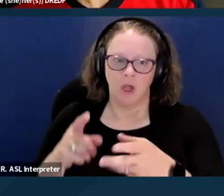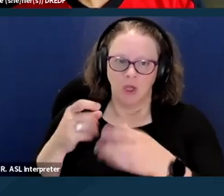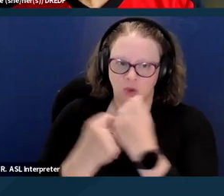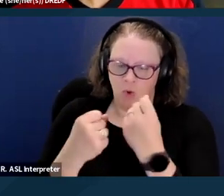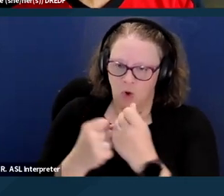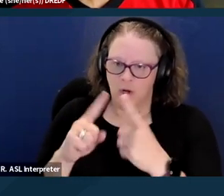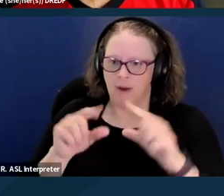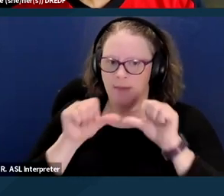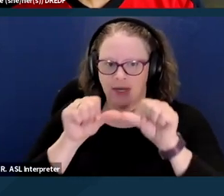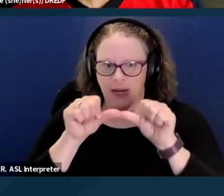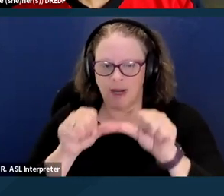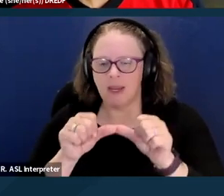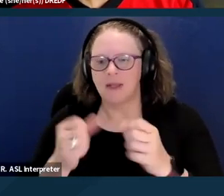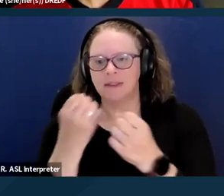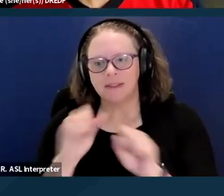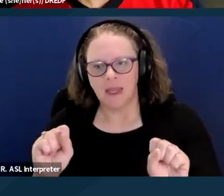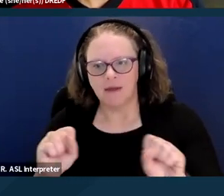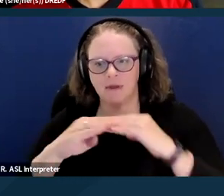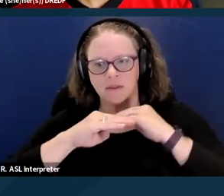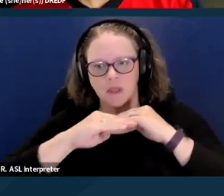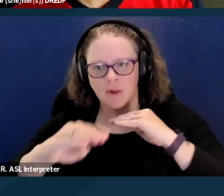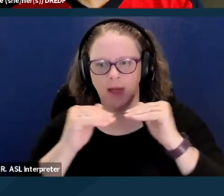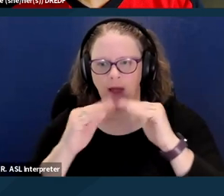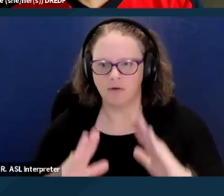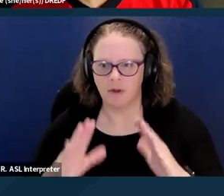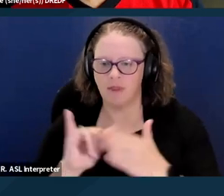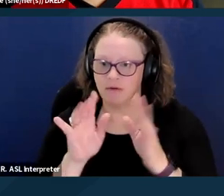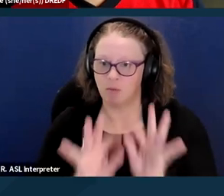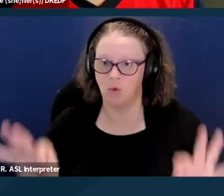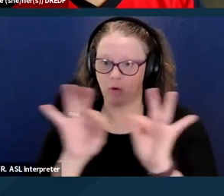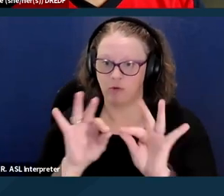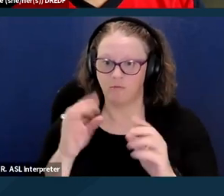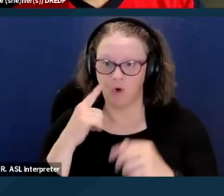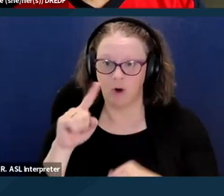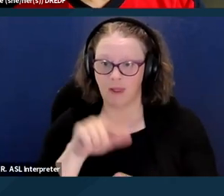and that can be particularly important to people with disabilities who need to figure out